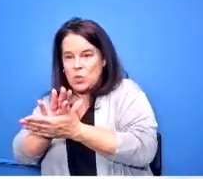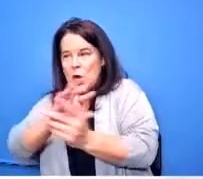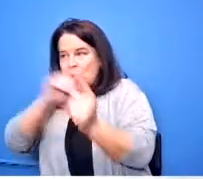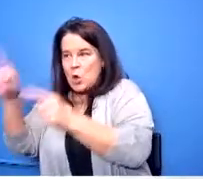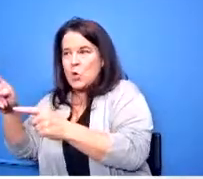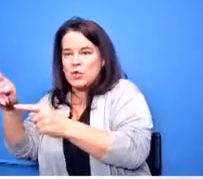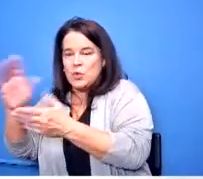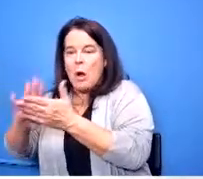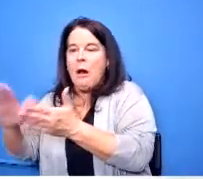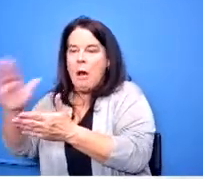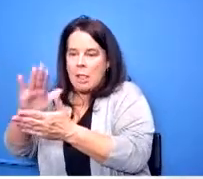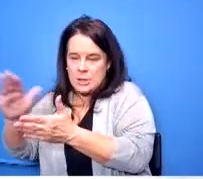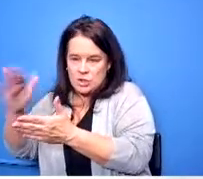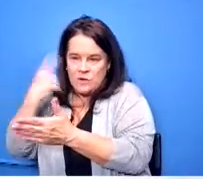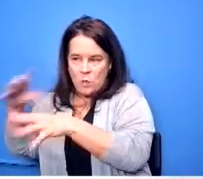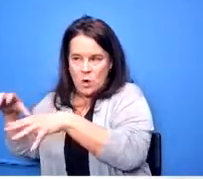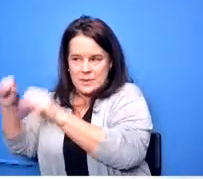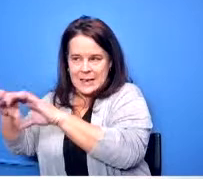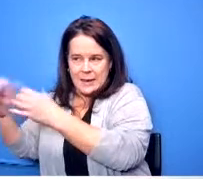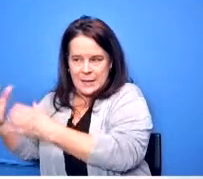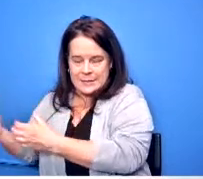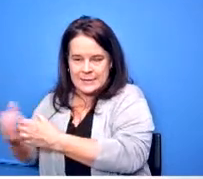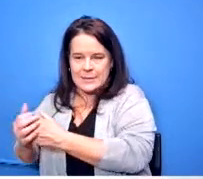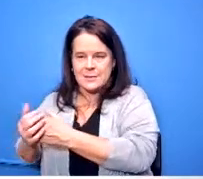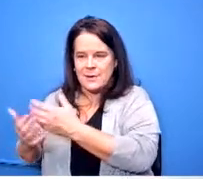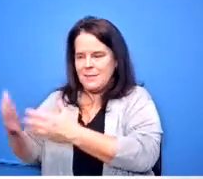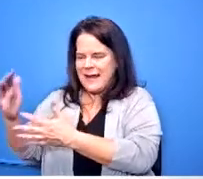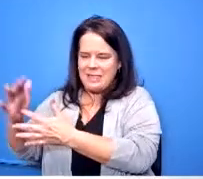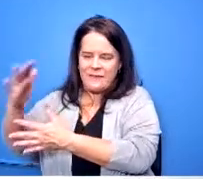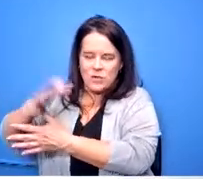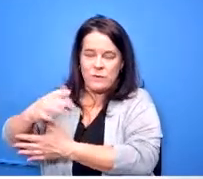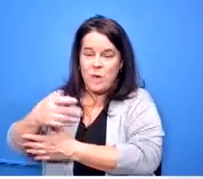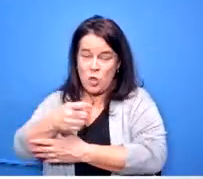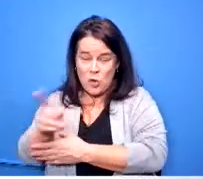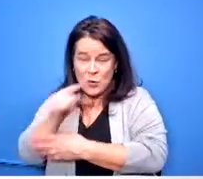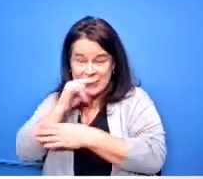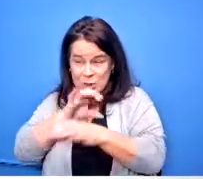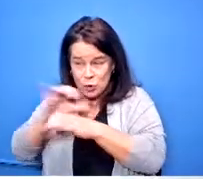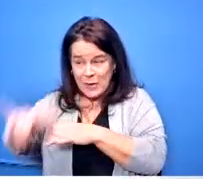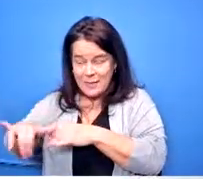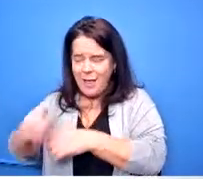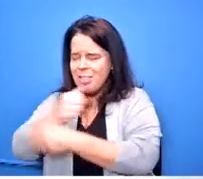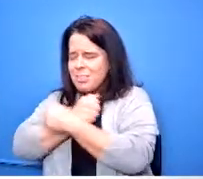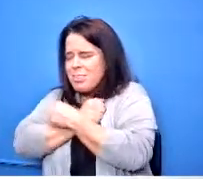those kids love it and they're they're making some progress because they're in the pathways